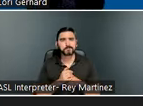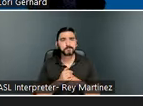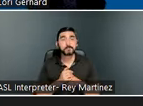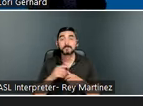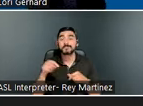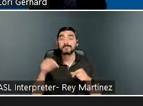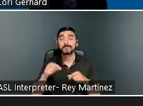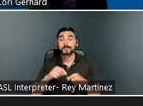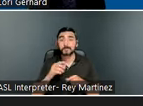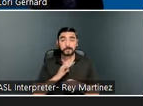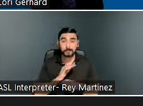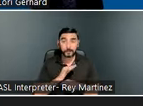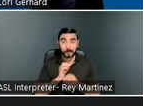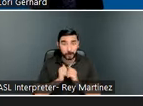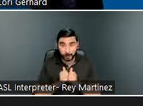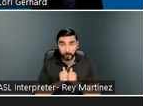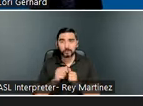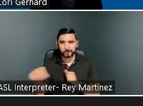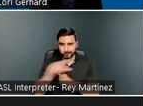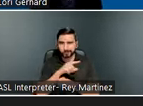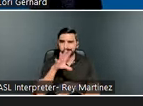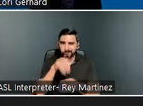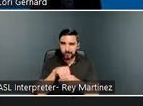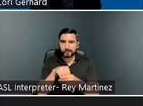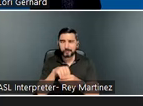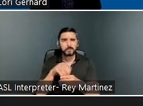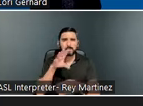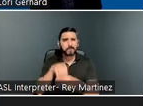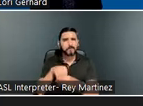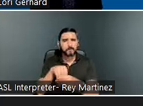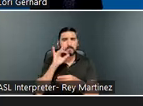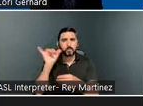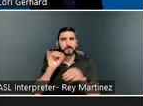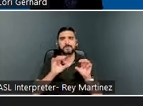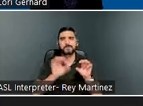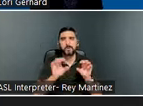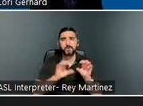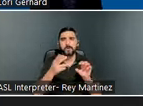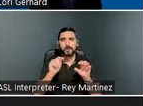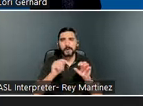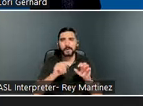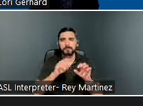attendees. Please frequently use the chat to make comments. To ask a question of a presenter,